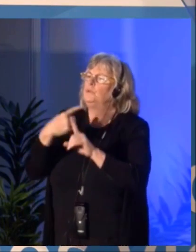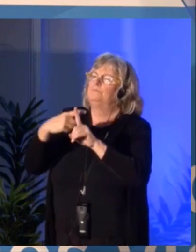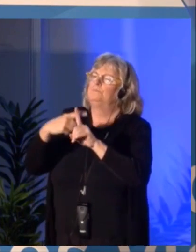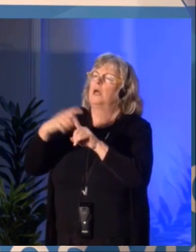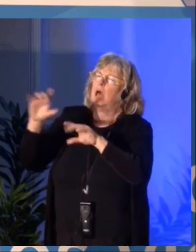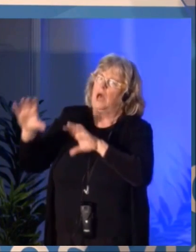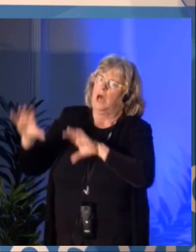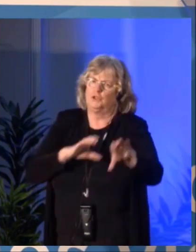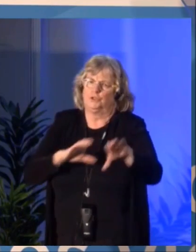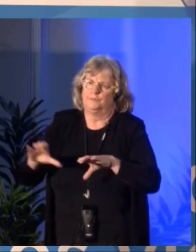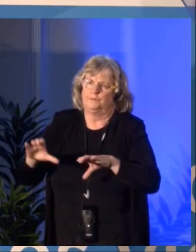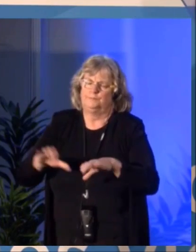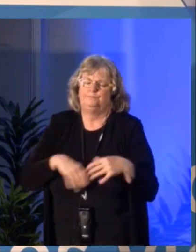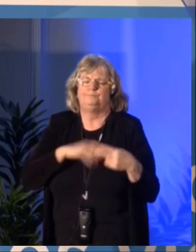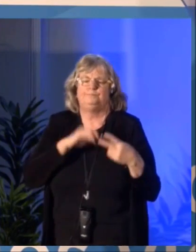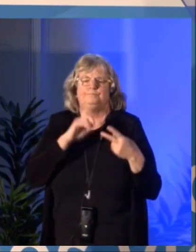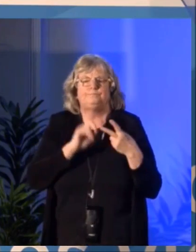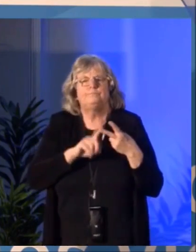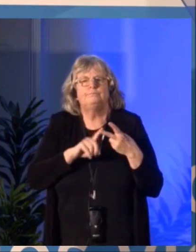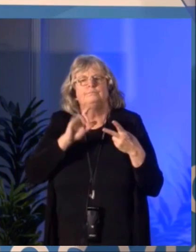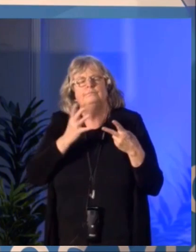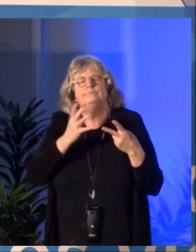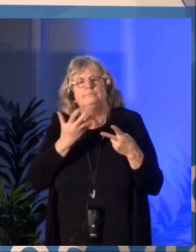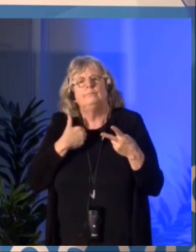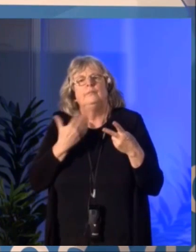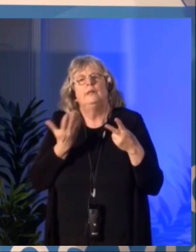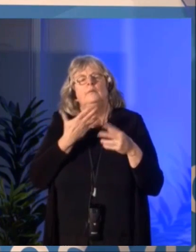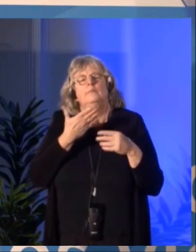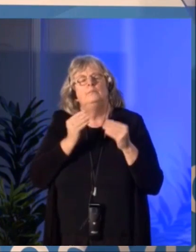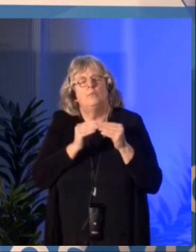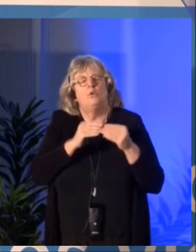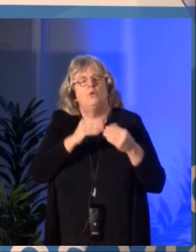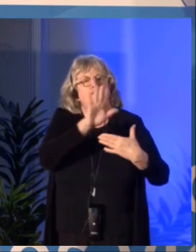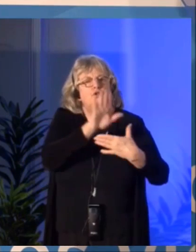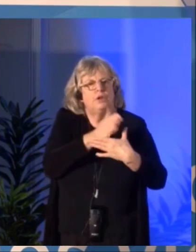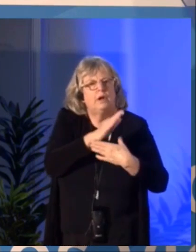that Canada's arts sector is struggling to claim its place